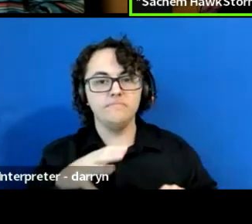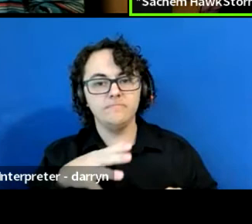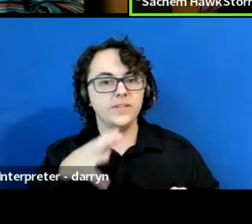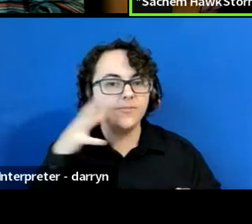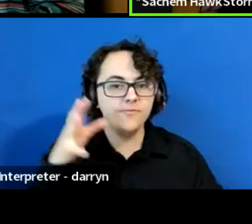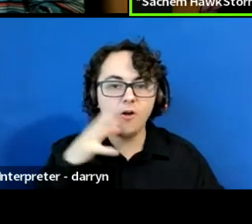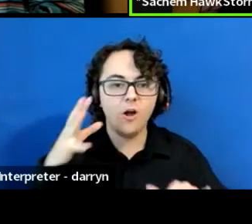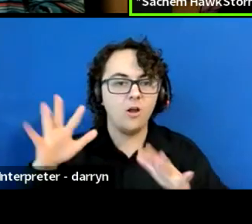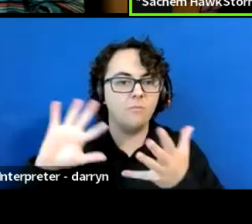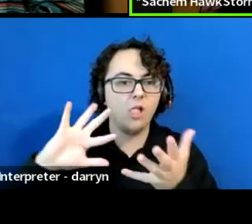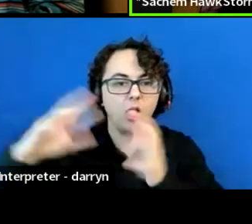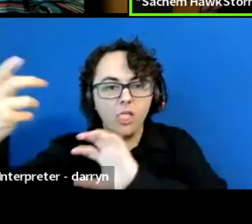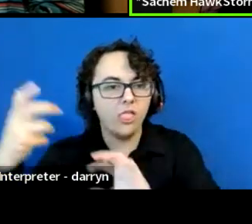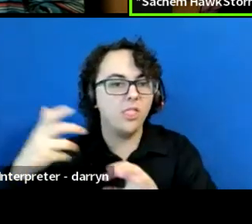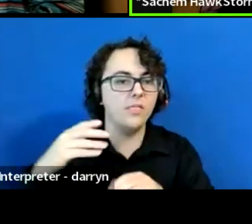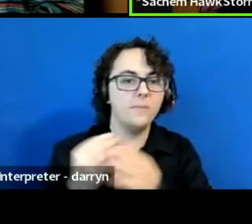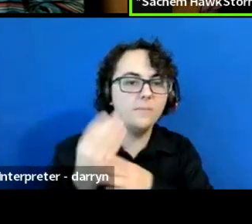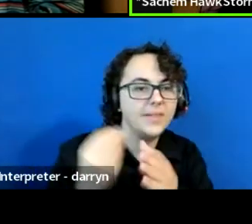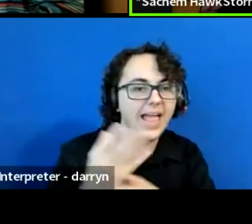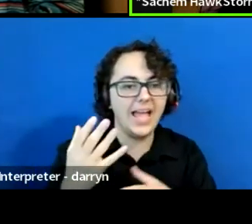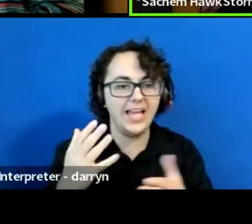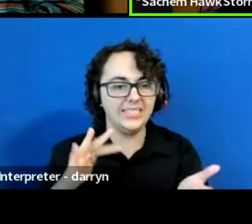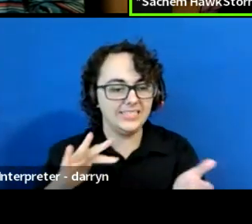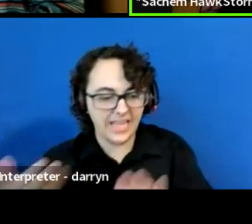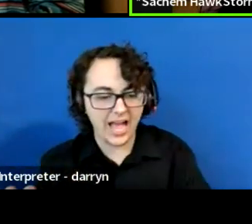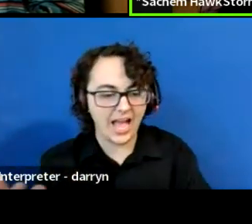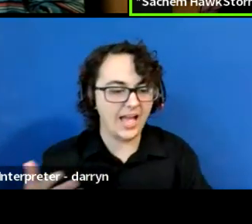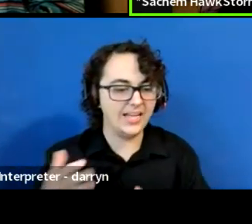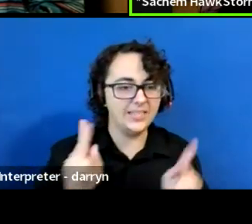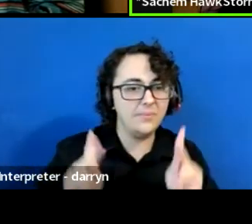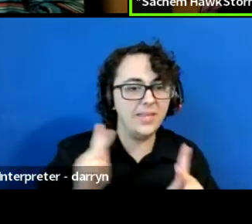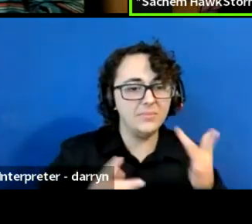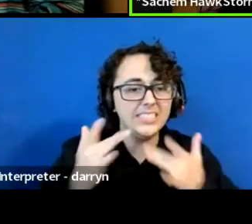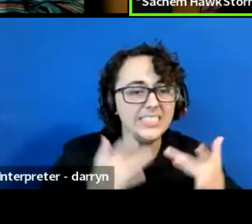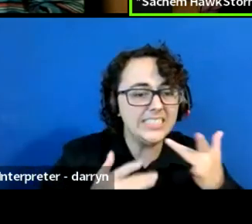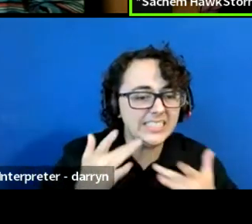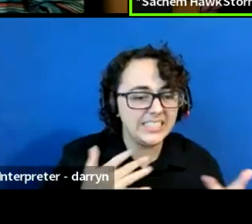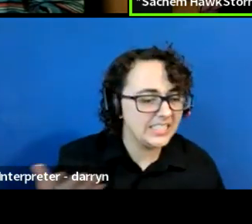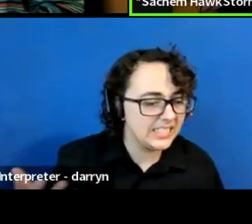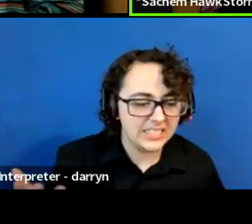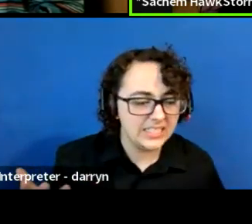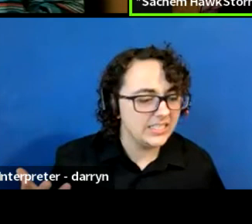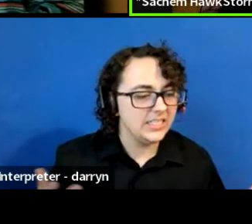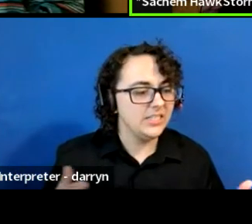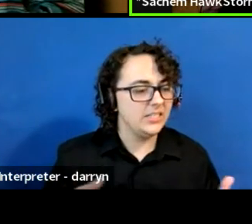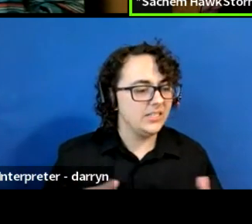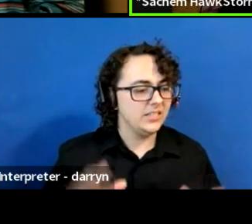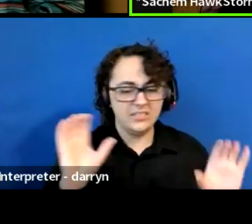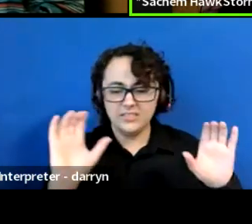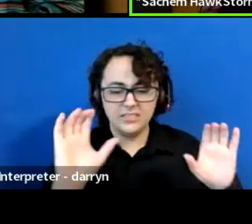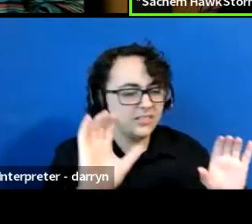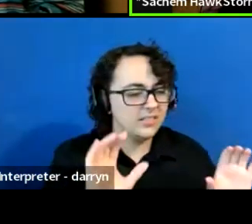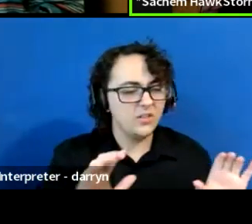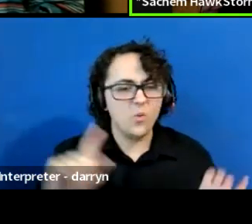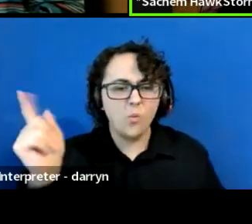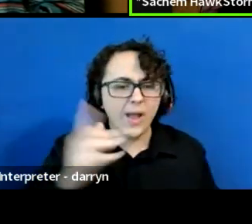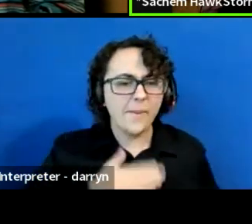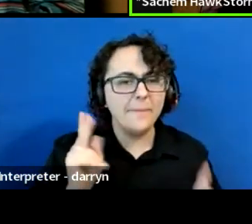and we went to find his people and he goes into the woods and there they are laying under these broken branches from the Maples.